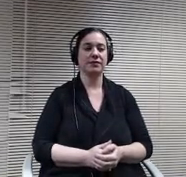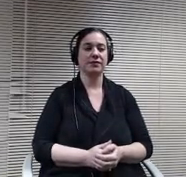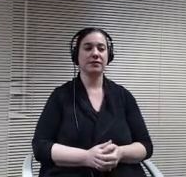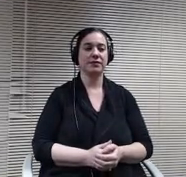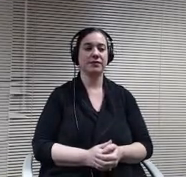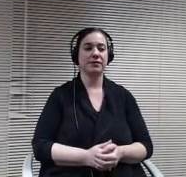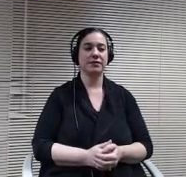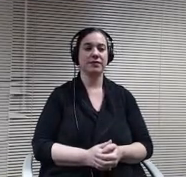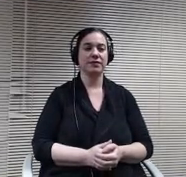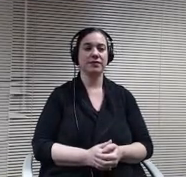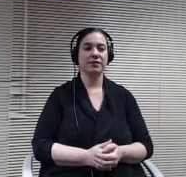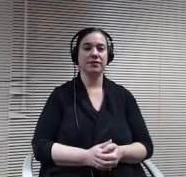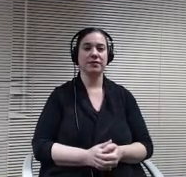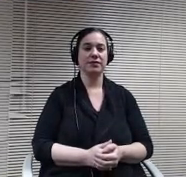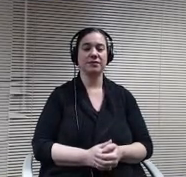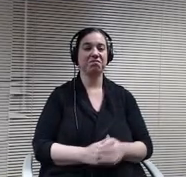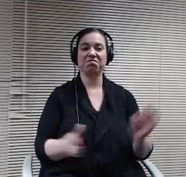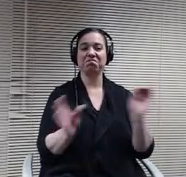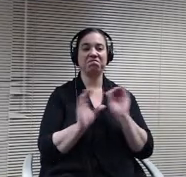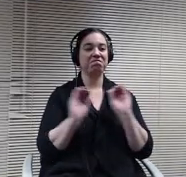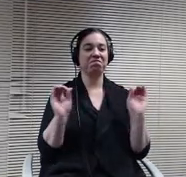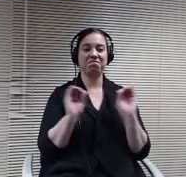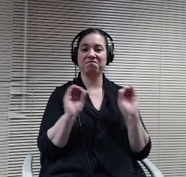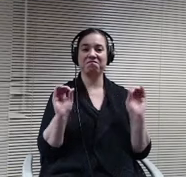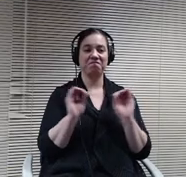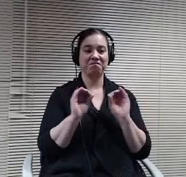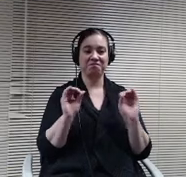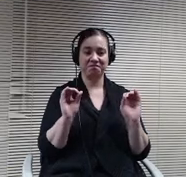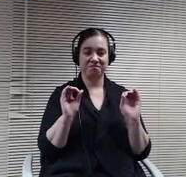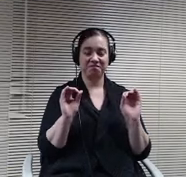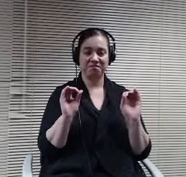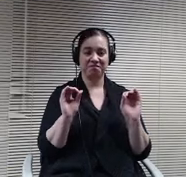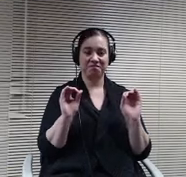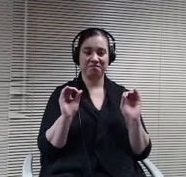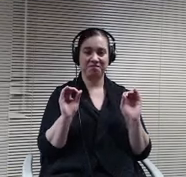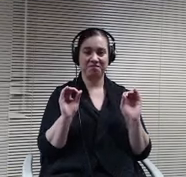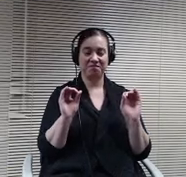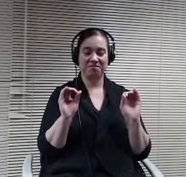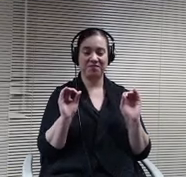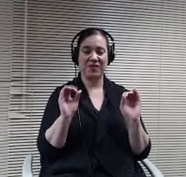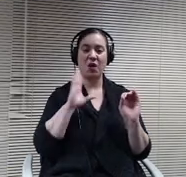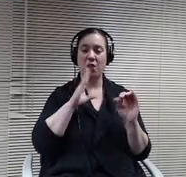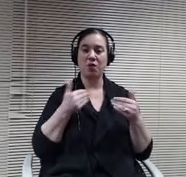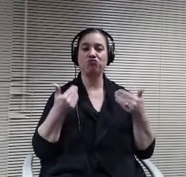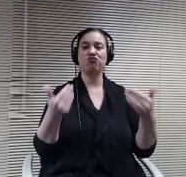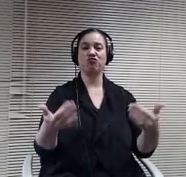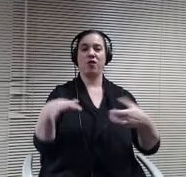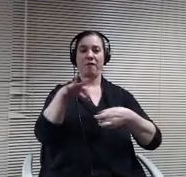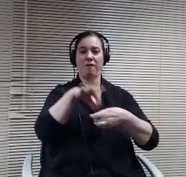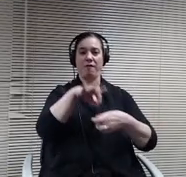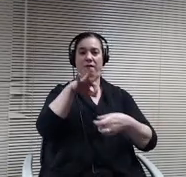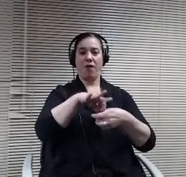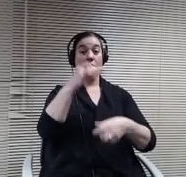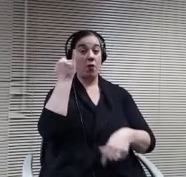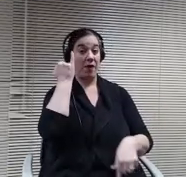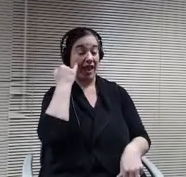Seeing none, let's move to A roll call vote OK. Board members, if in favor, please say I oppose any board